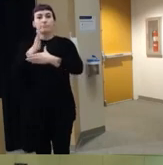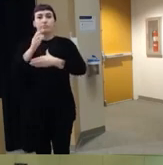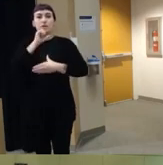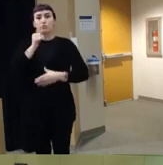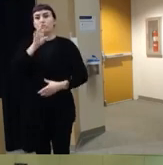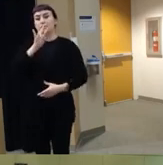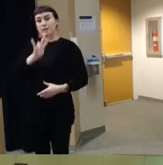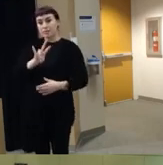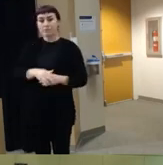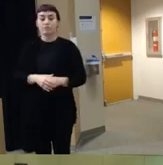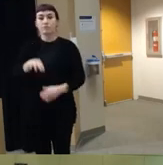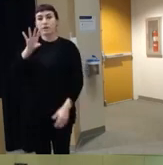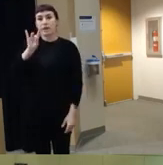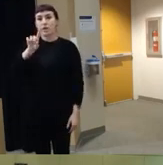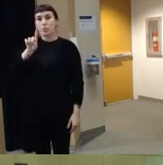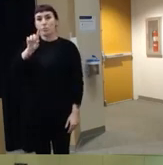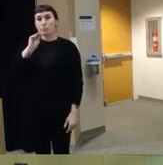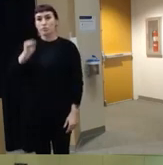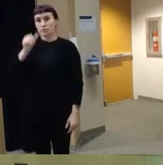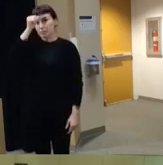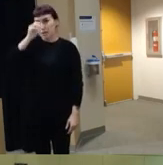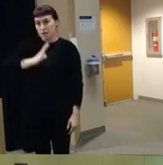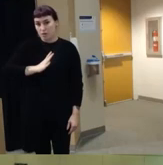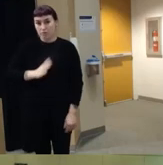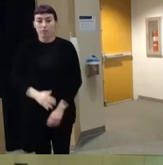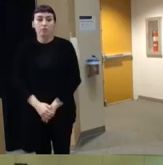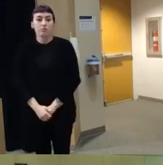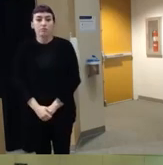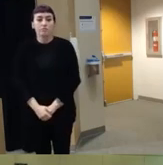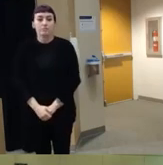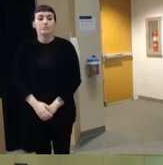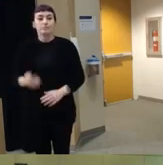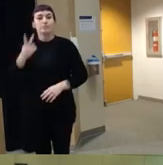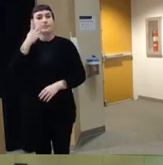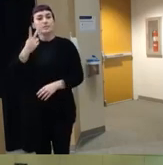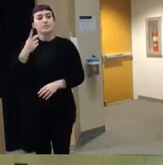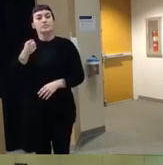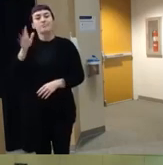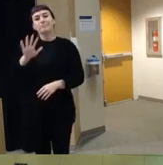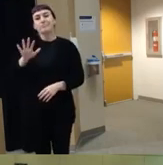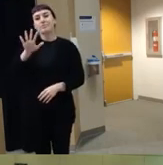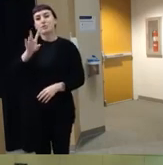um 81% % of the victims were male um and you see there there were about 51% who were white